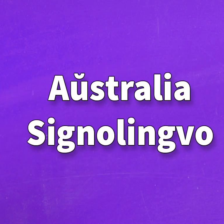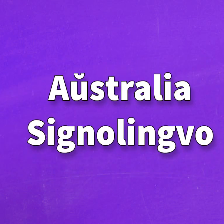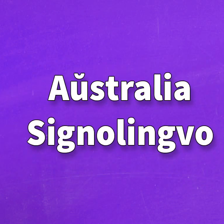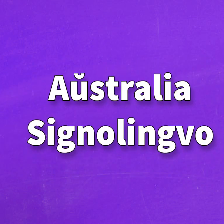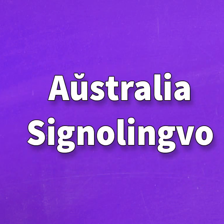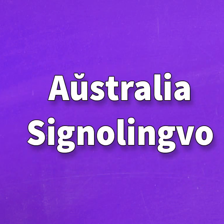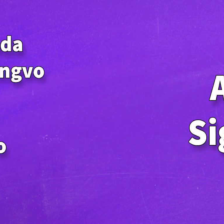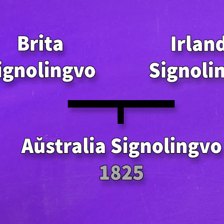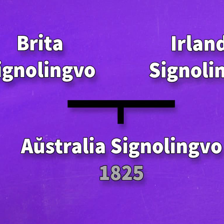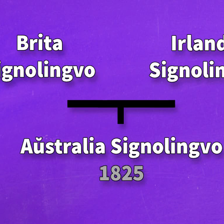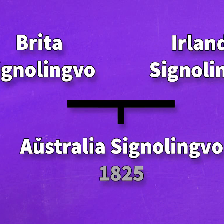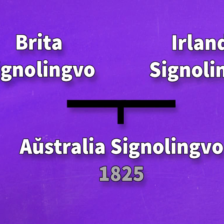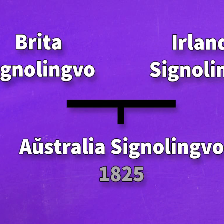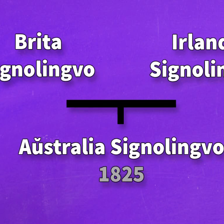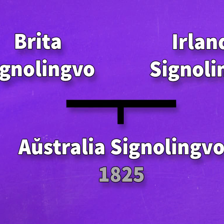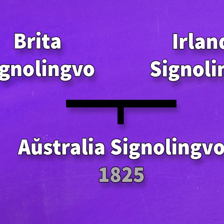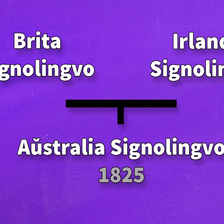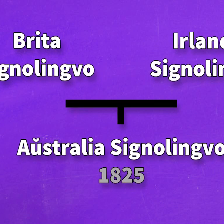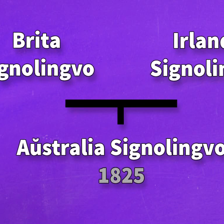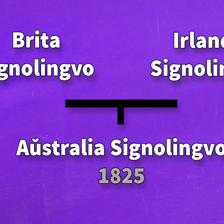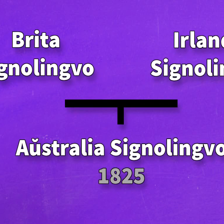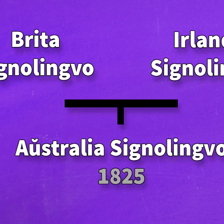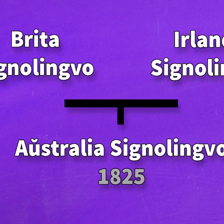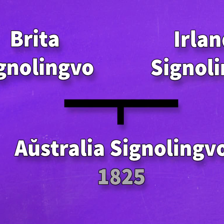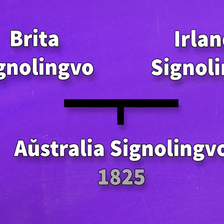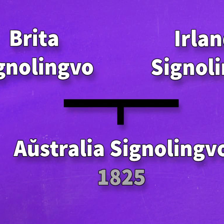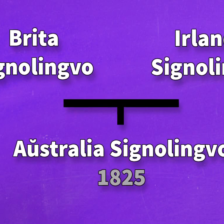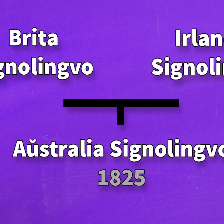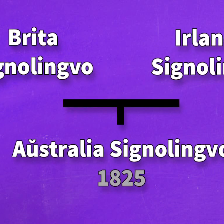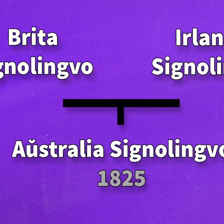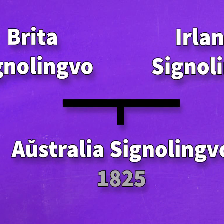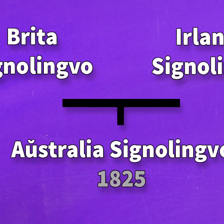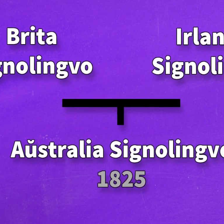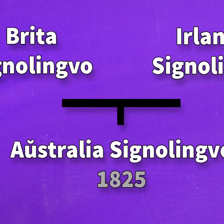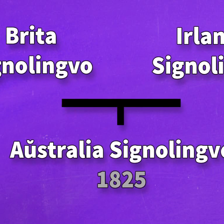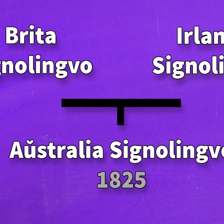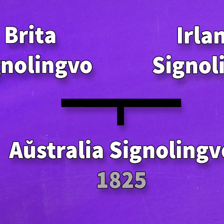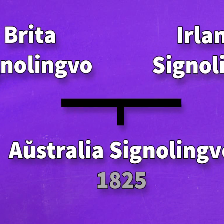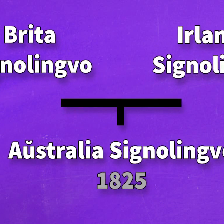in this film. Auslan evolved from sign languages imported from Britain and Ireland